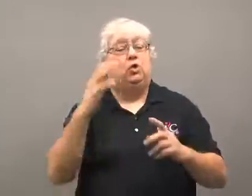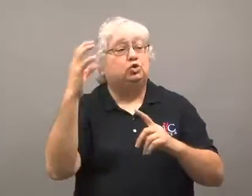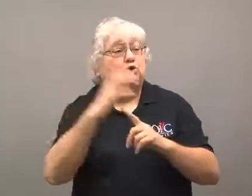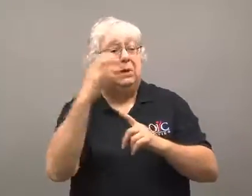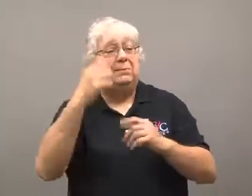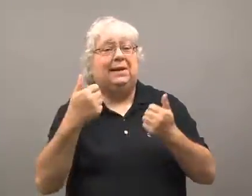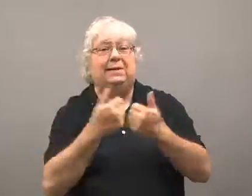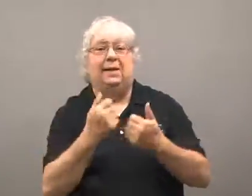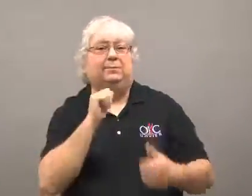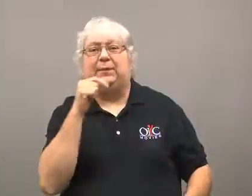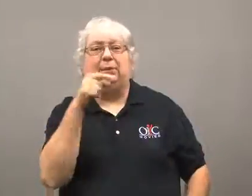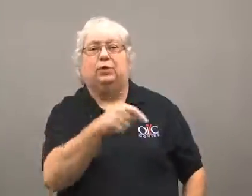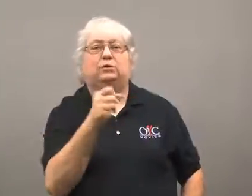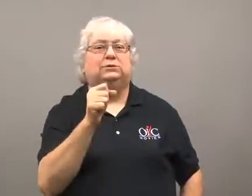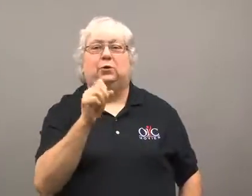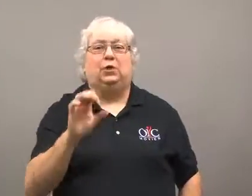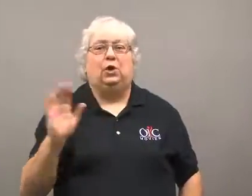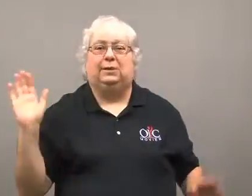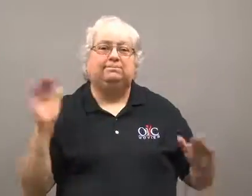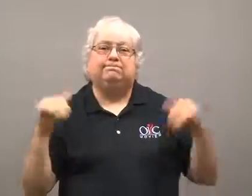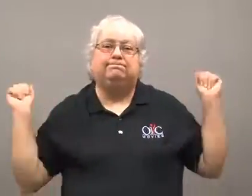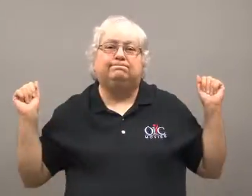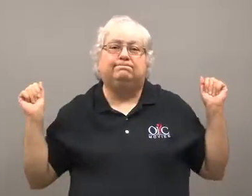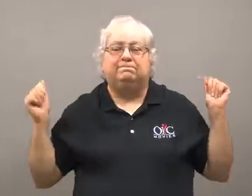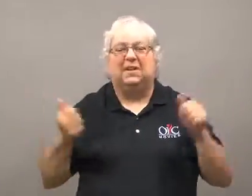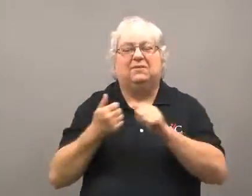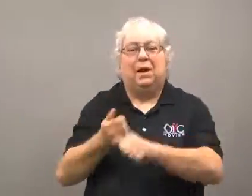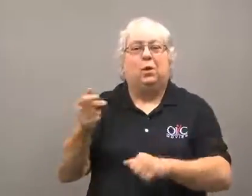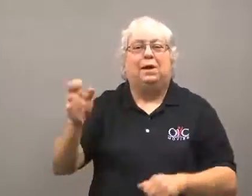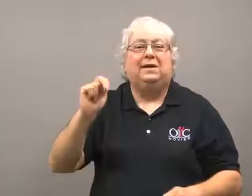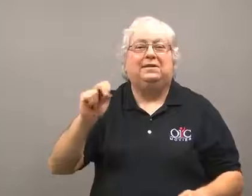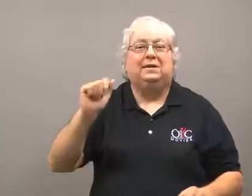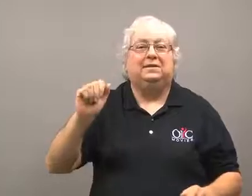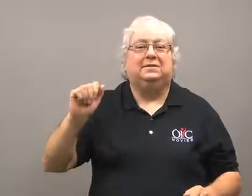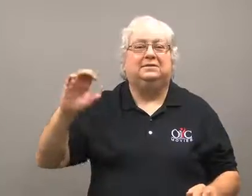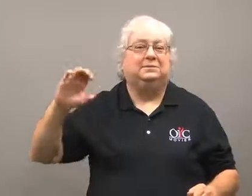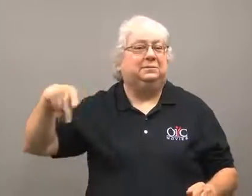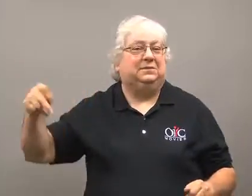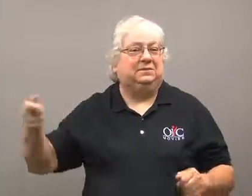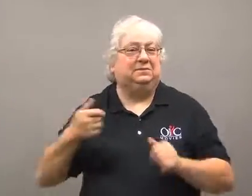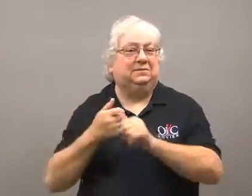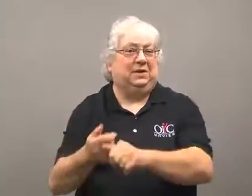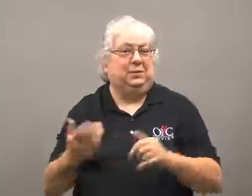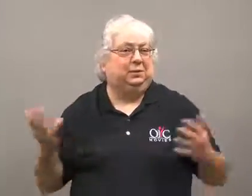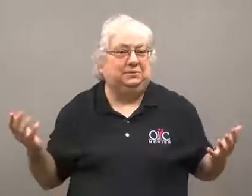refused to hold championship games in South Carolina due to the NAACP's boycott.